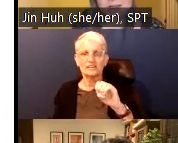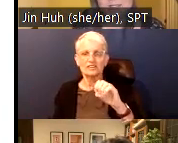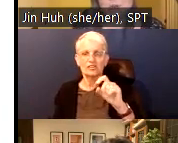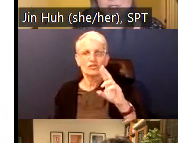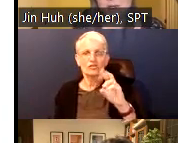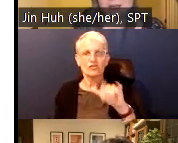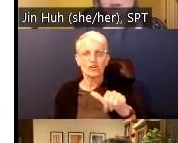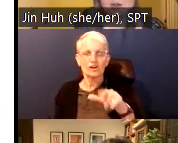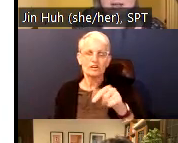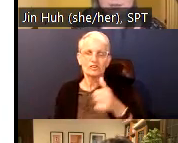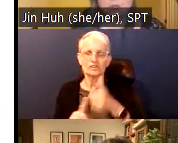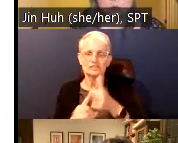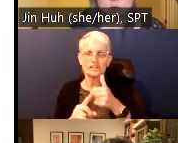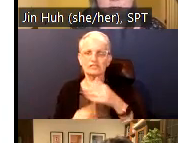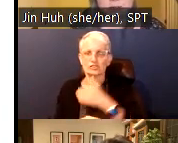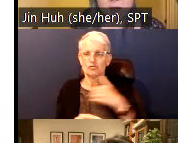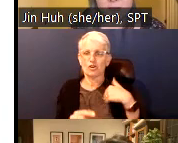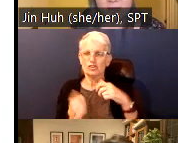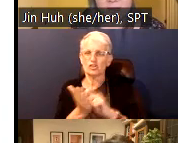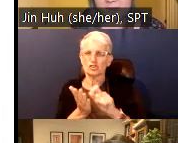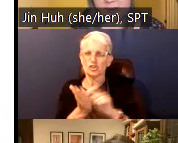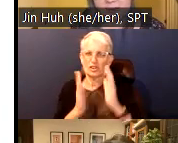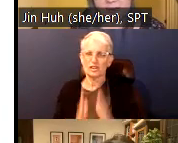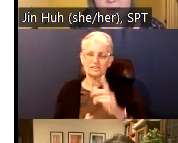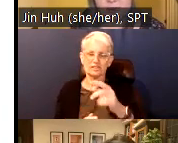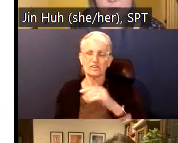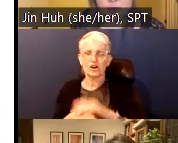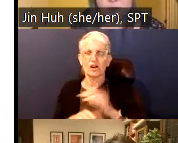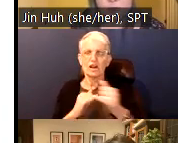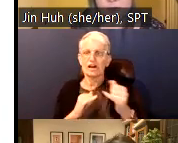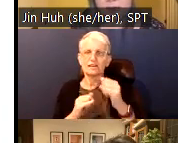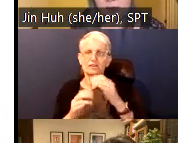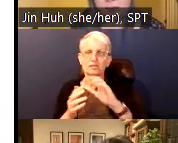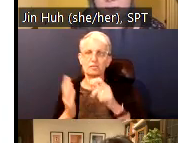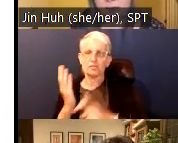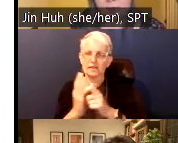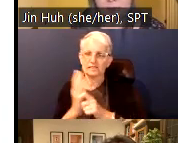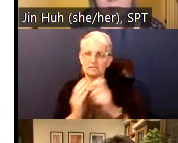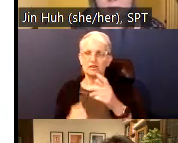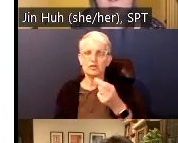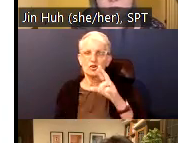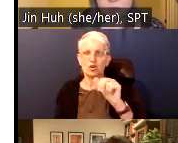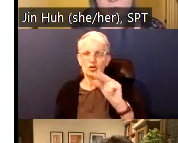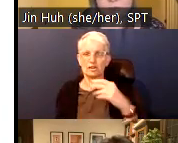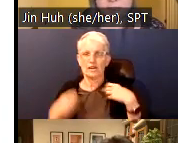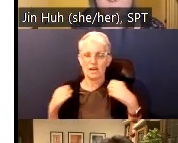and the Center for indigenous studies at the University of Toronto. Her research focuses on the dynamic interplay between resurgent indigenous world making